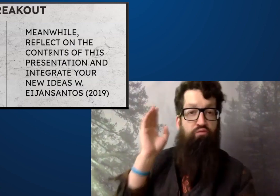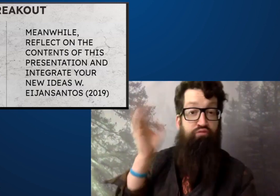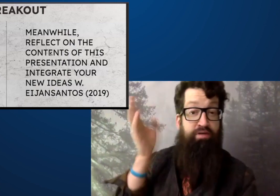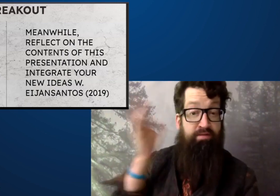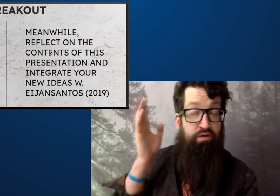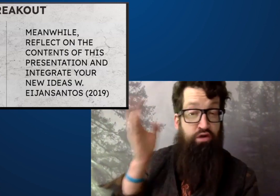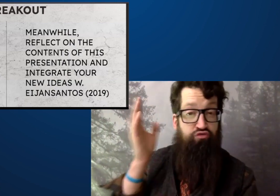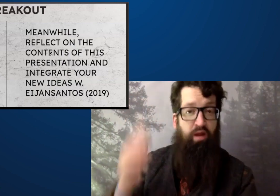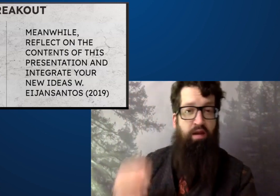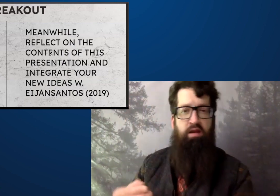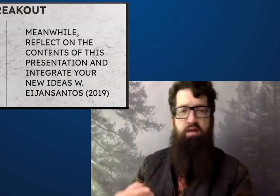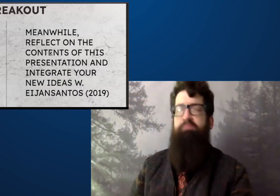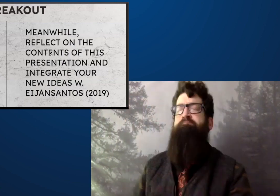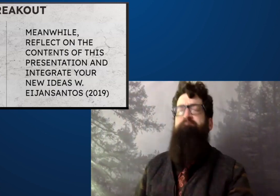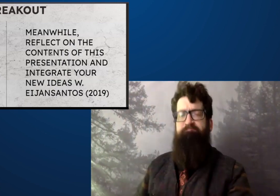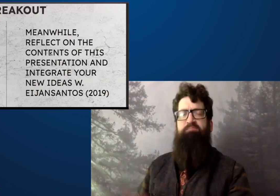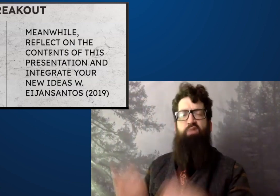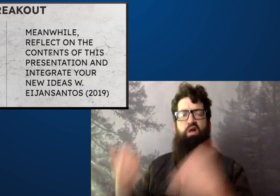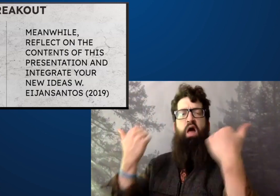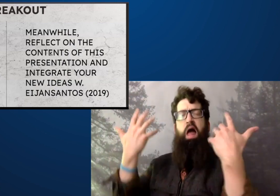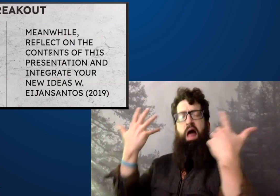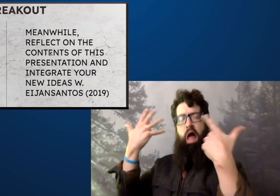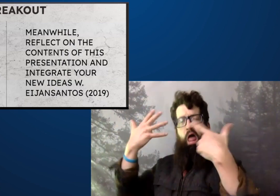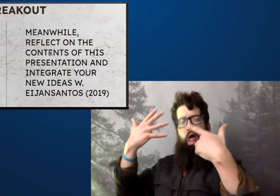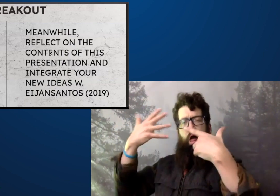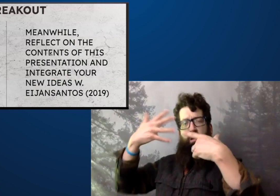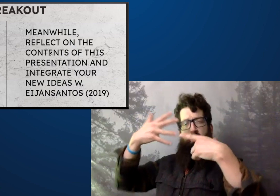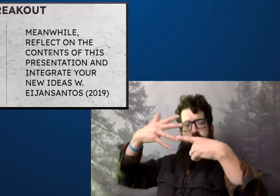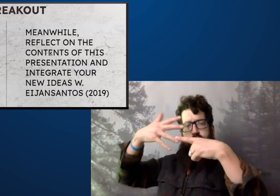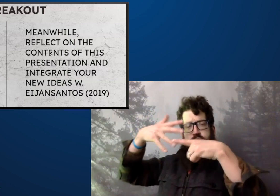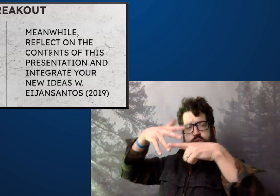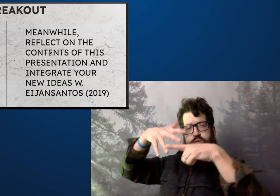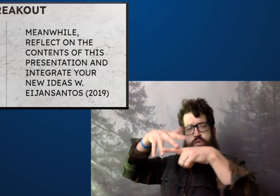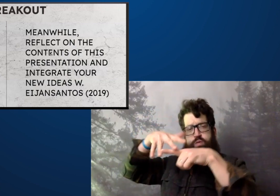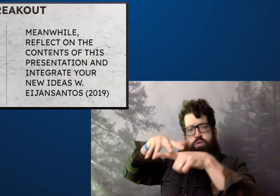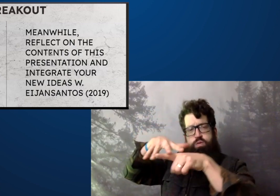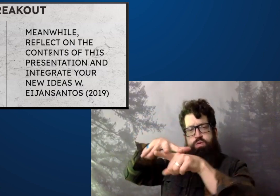Maybe look back and consider some of the things in my presentation